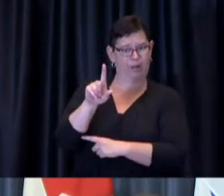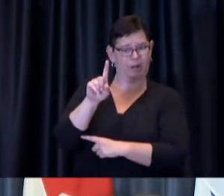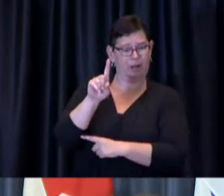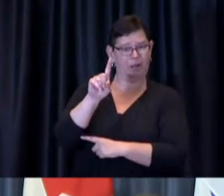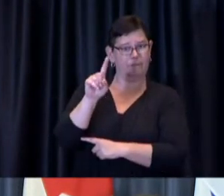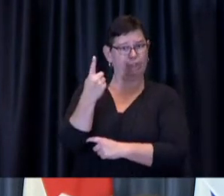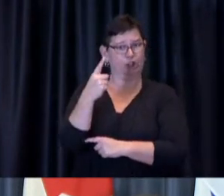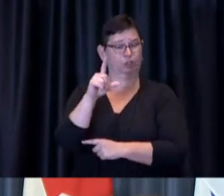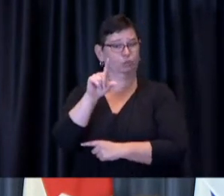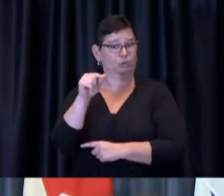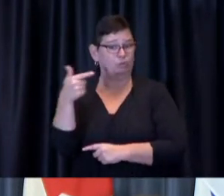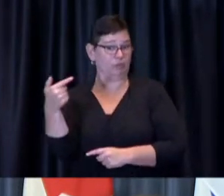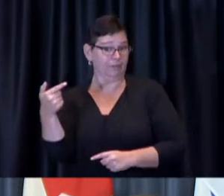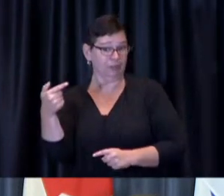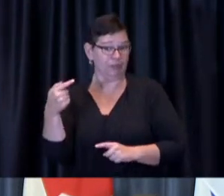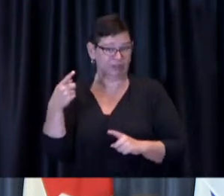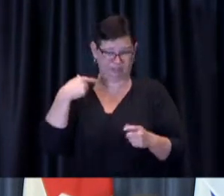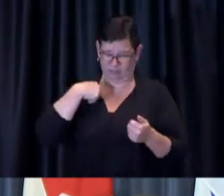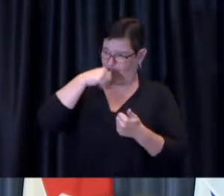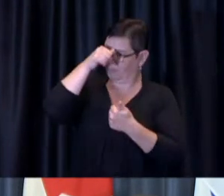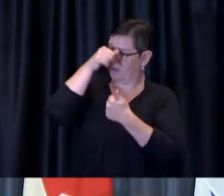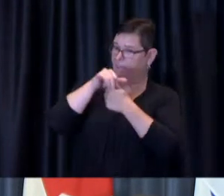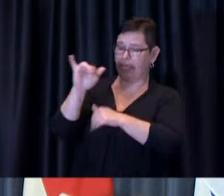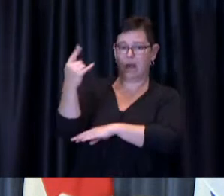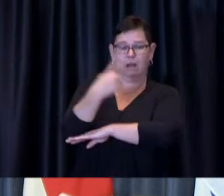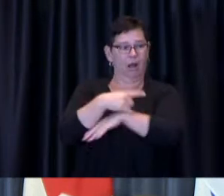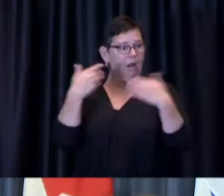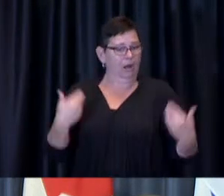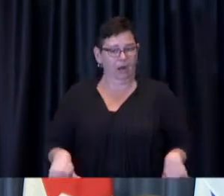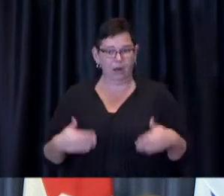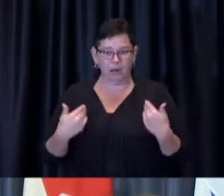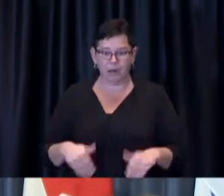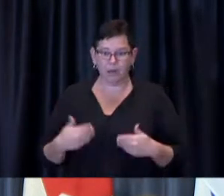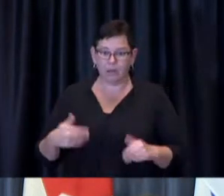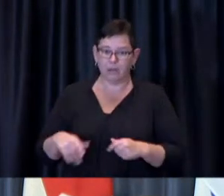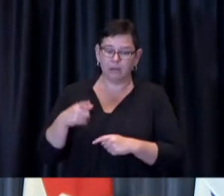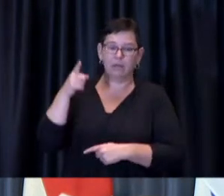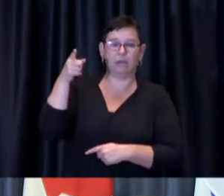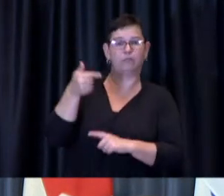I remember well, taking a call from General Rick Hillier on New Year's Day 2021,